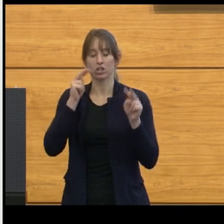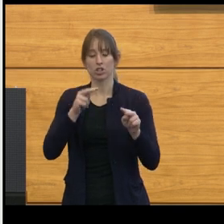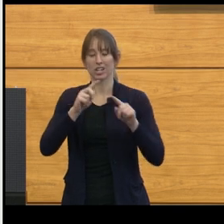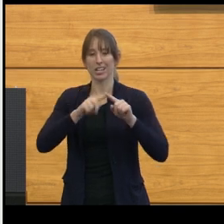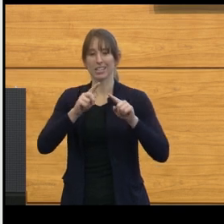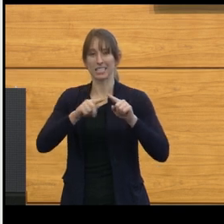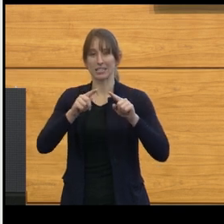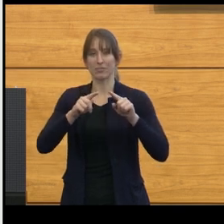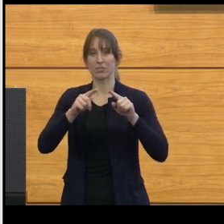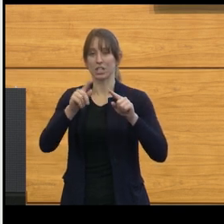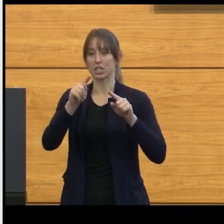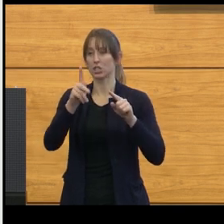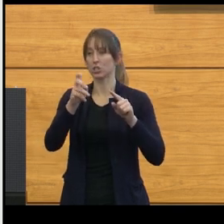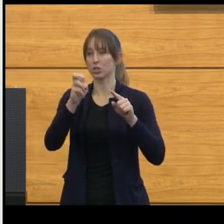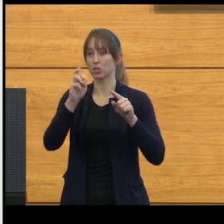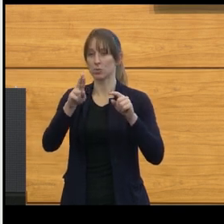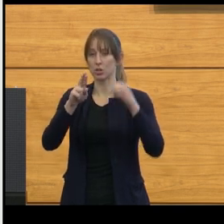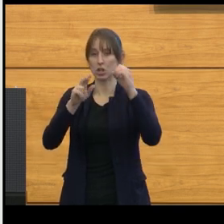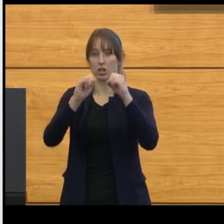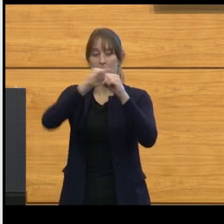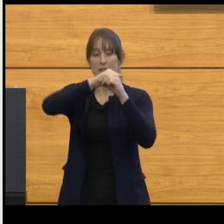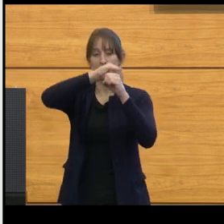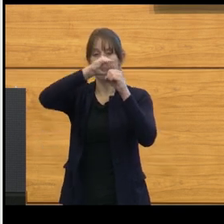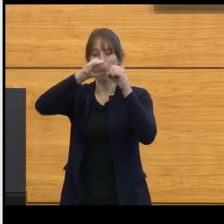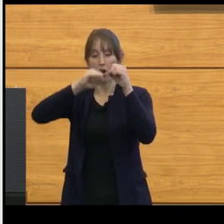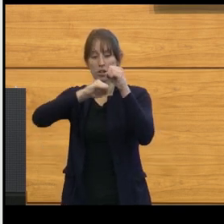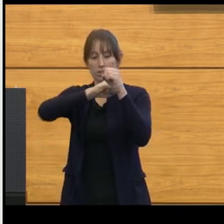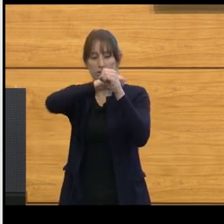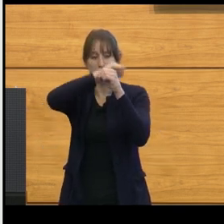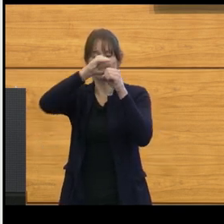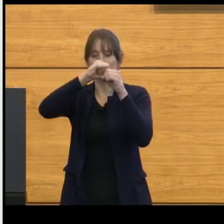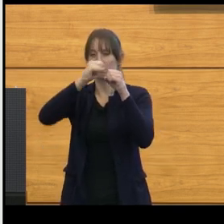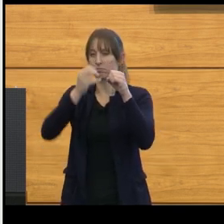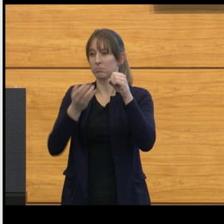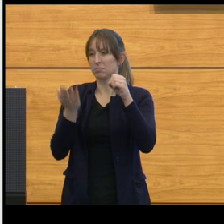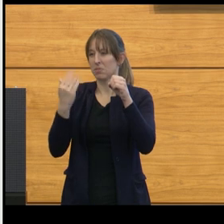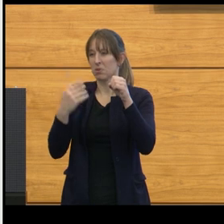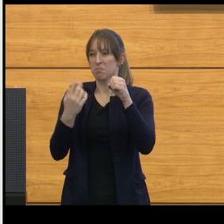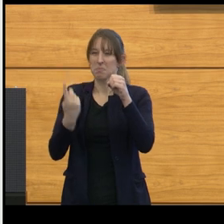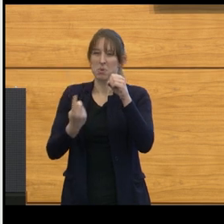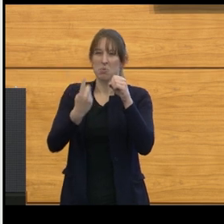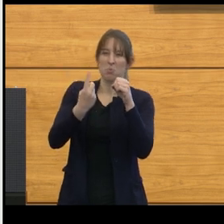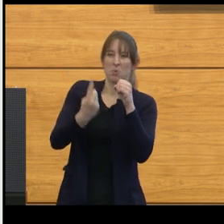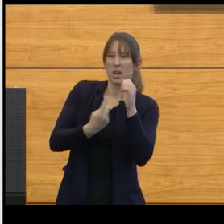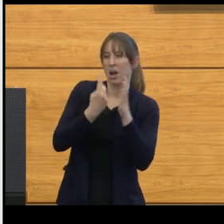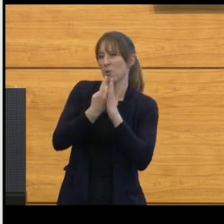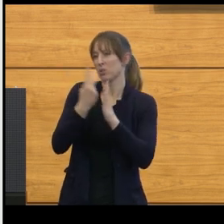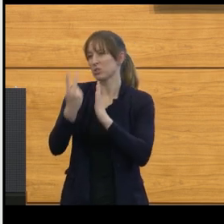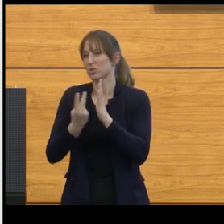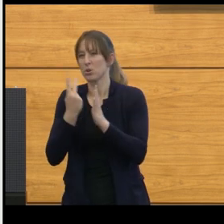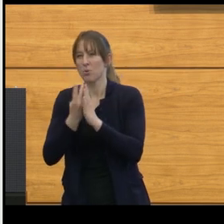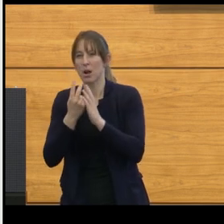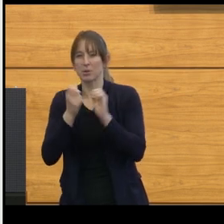while we were resecting them. Initially, it took us usually an hour or two to be able to get to our readings back.